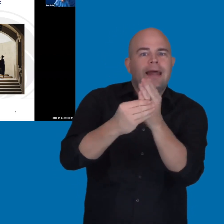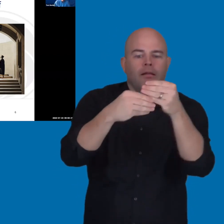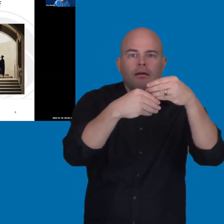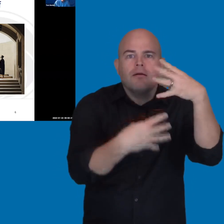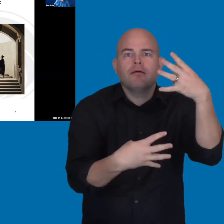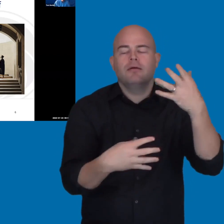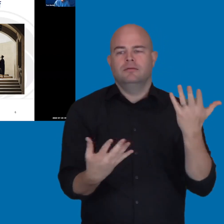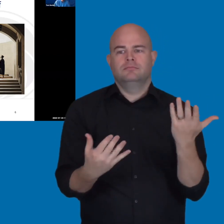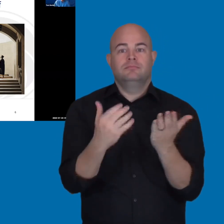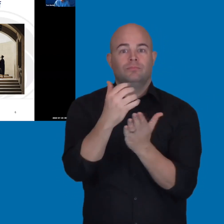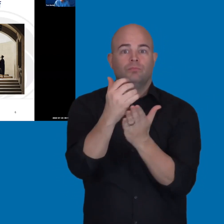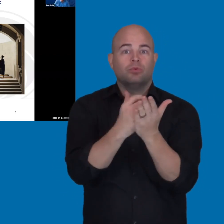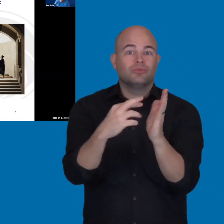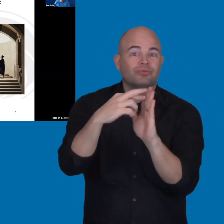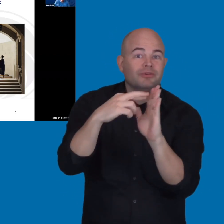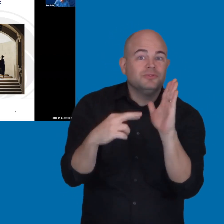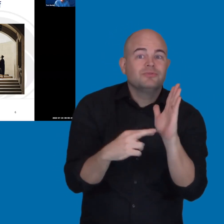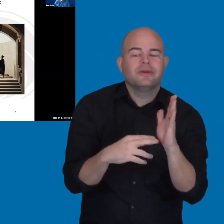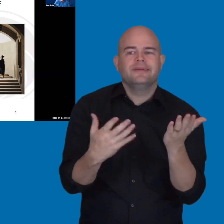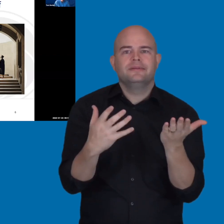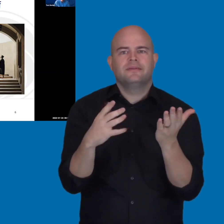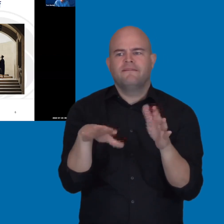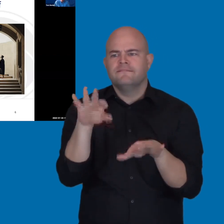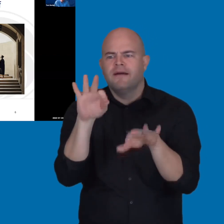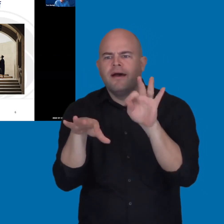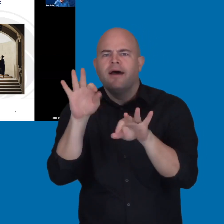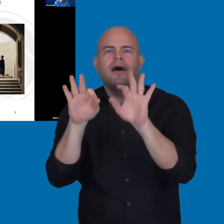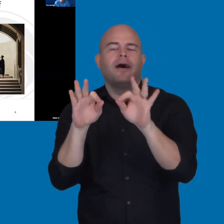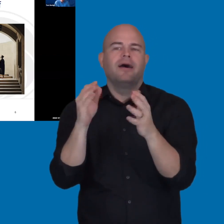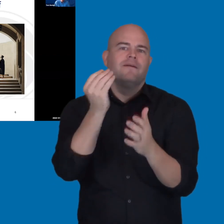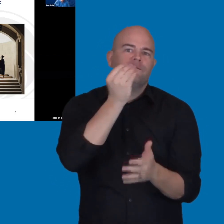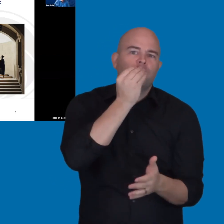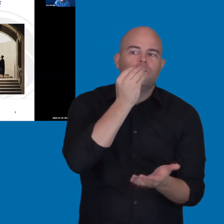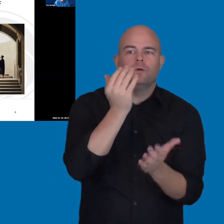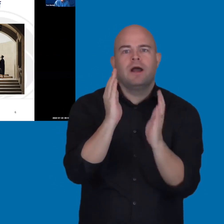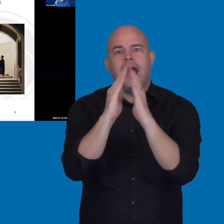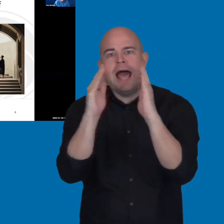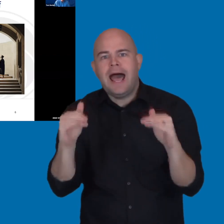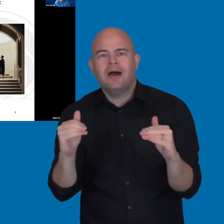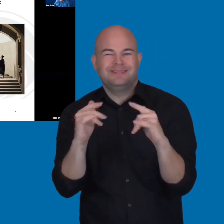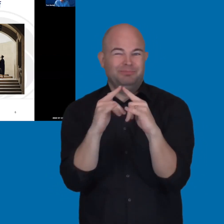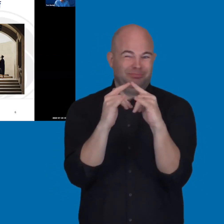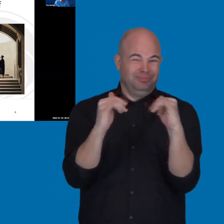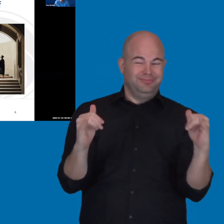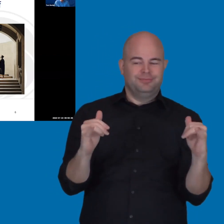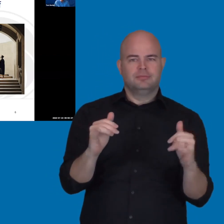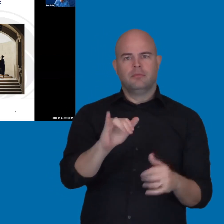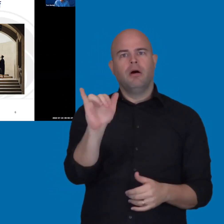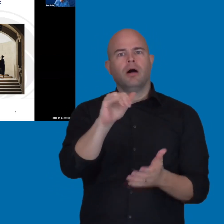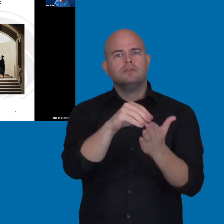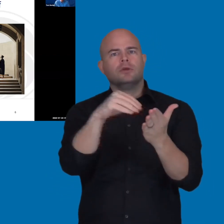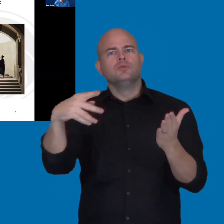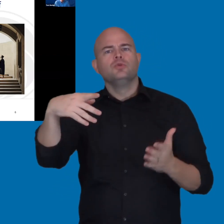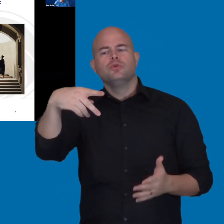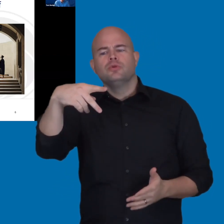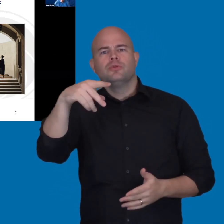course registration, finding out about food and housing. And then accessing the student portal for all manner